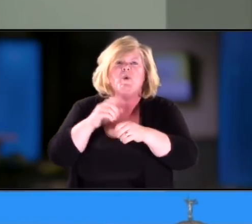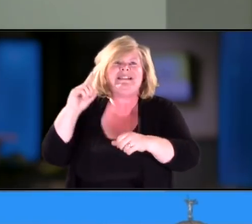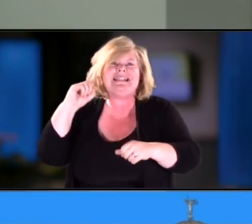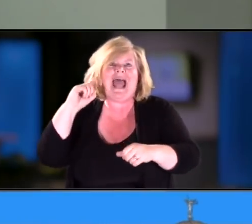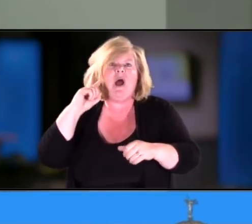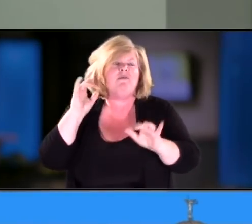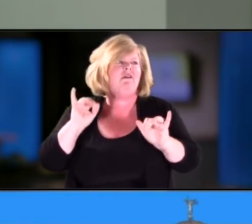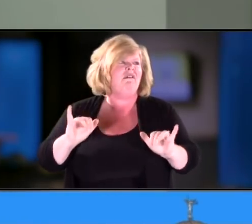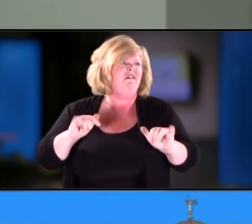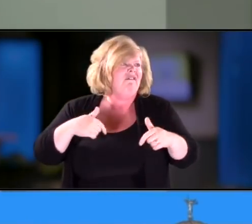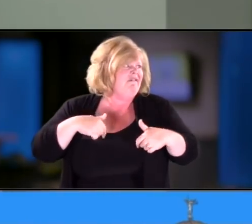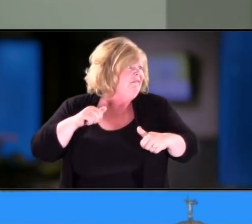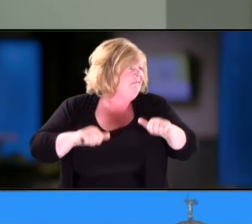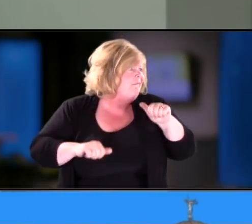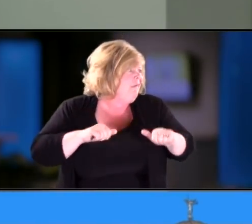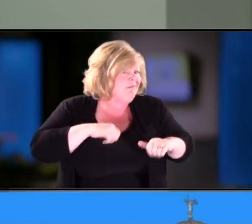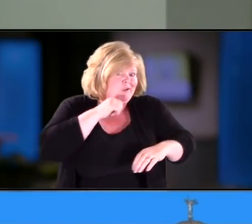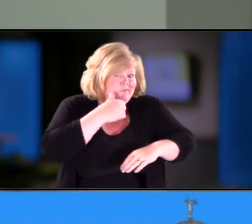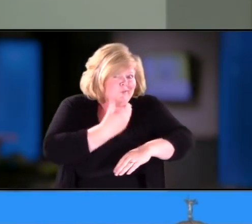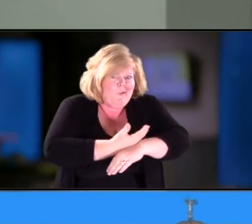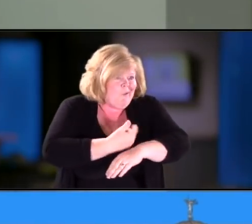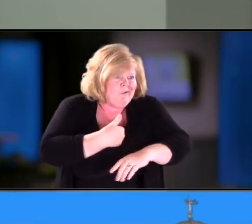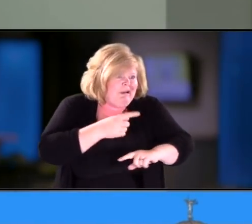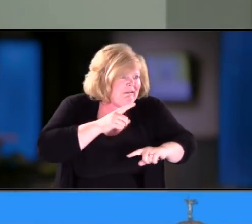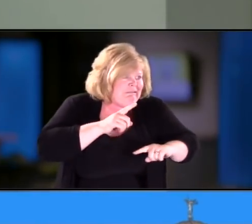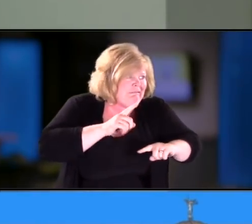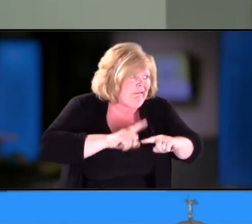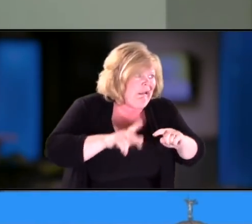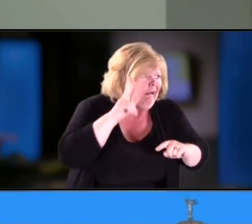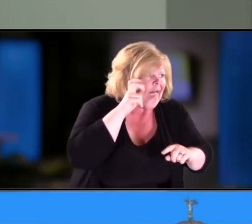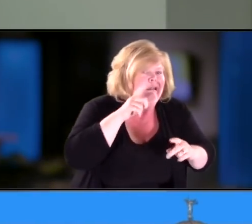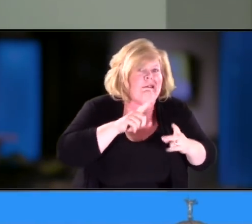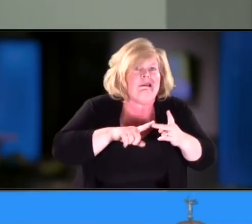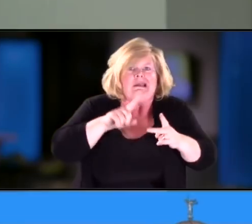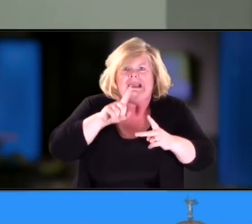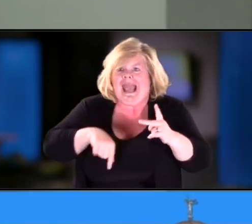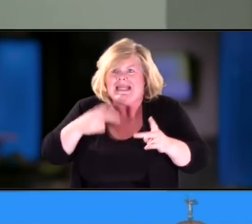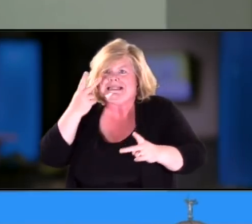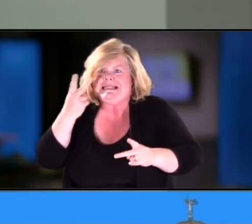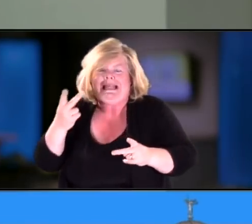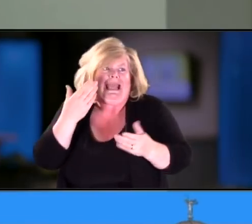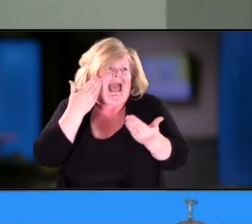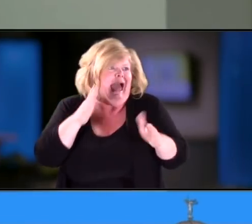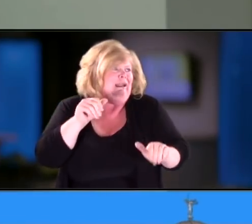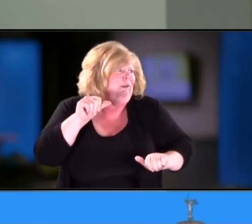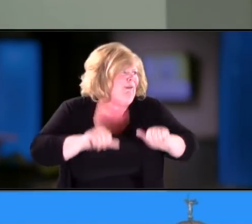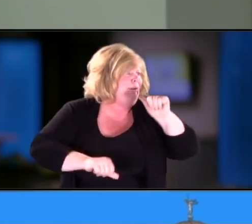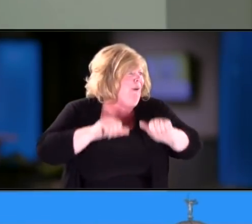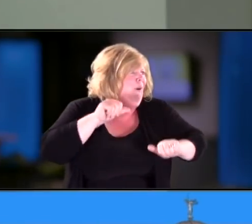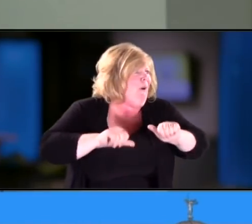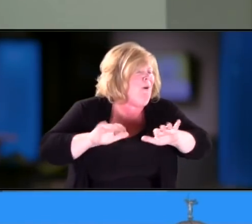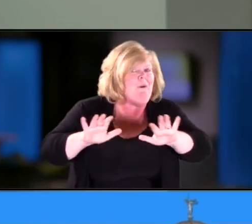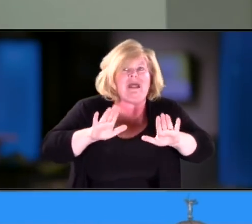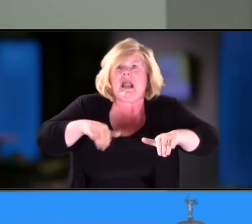which we weren't sure my daughter had any sight, we didn't really- we hadn't tested her hearing concretely yet